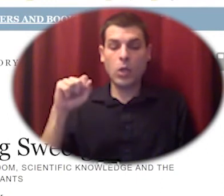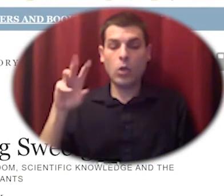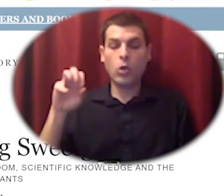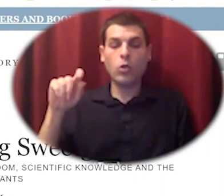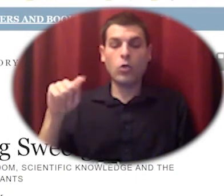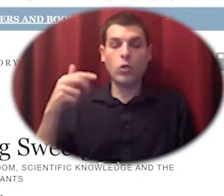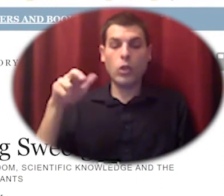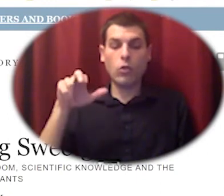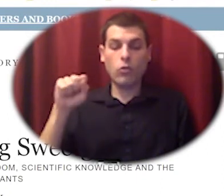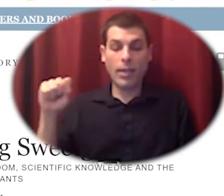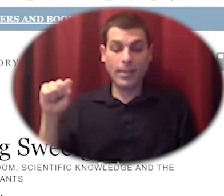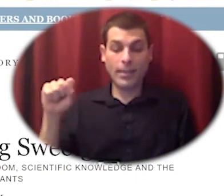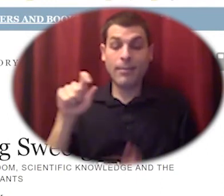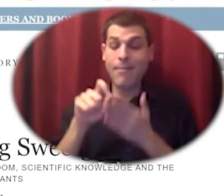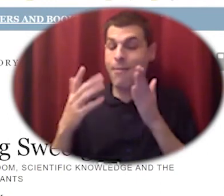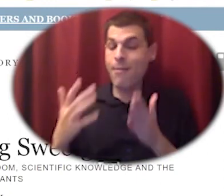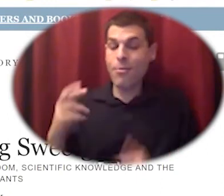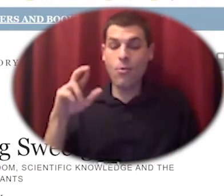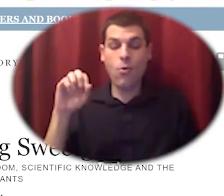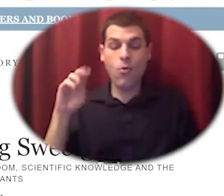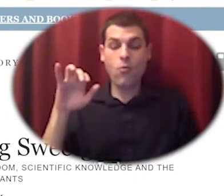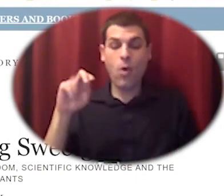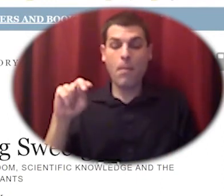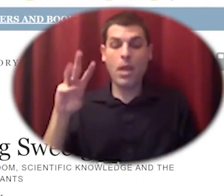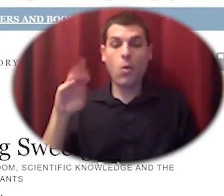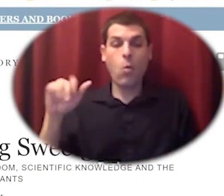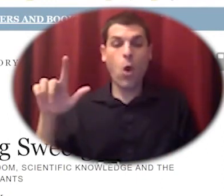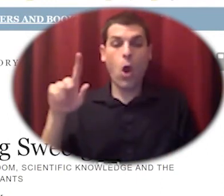indigenous wisdom scientific knowledge and the teachings of plants